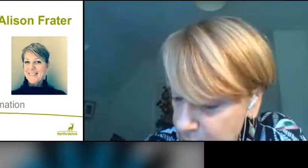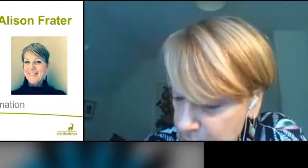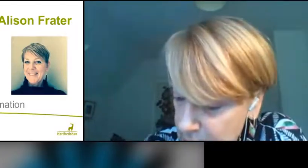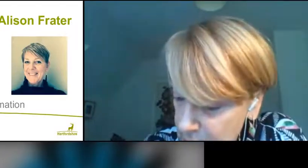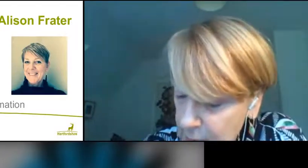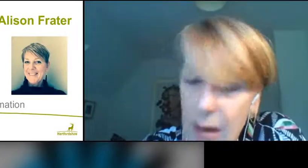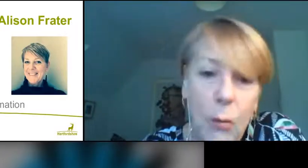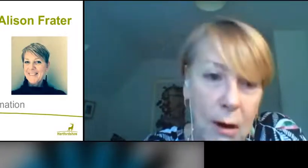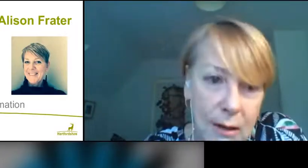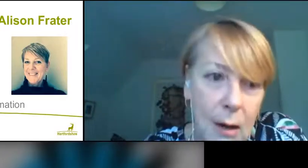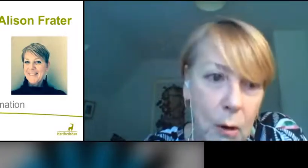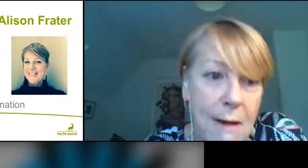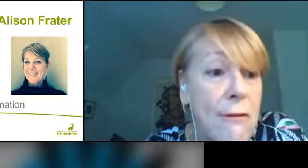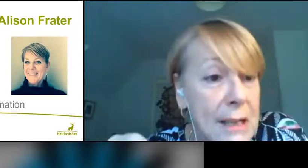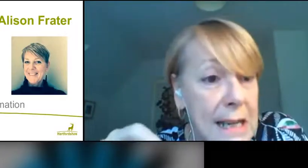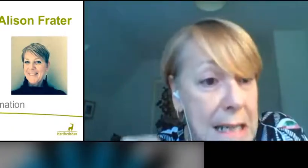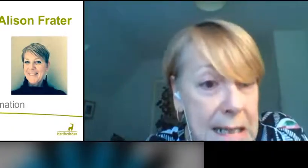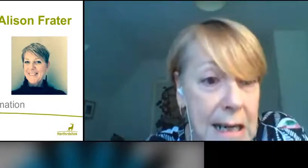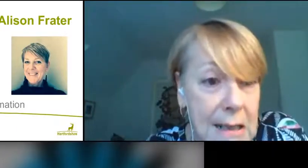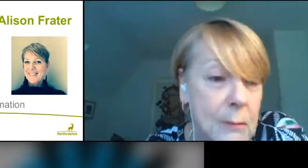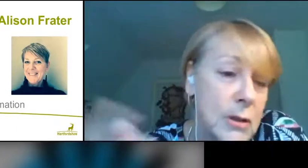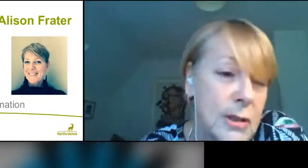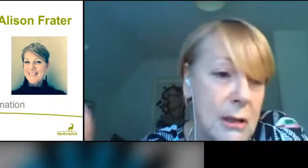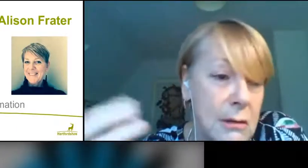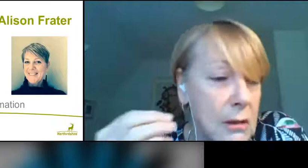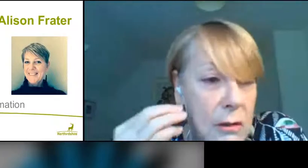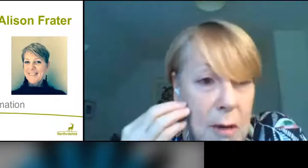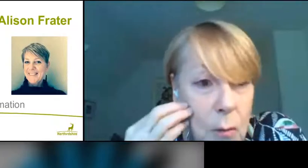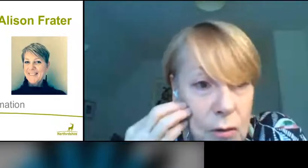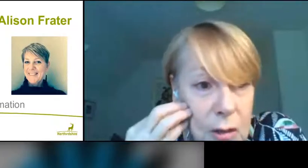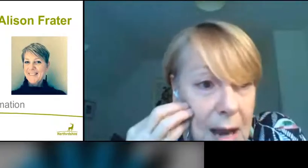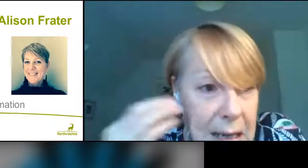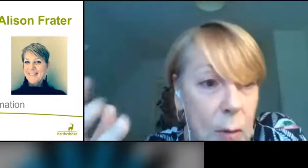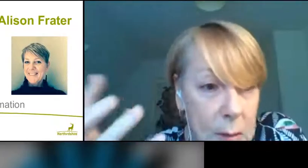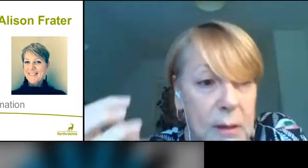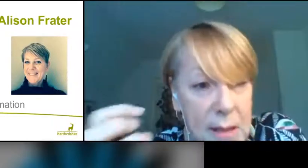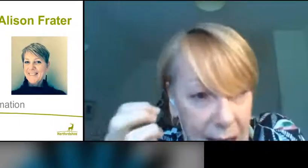and wearing that wherever it's indicated. But also, you may want to anyway, because